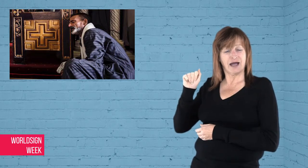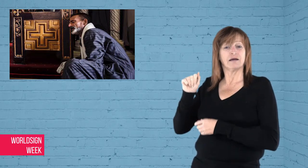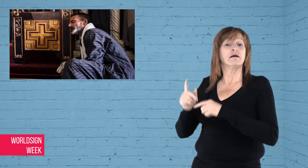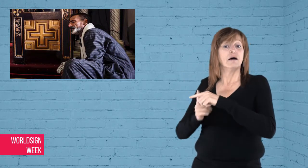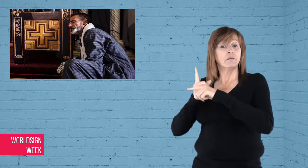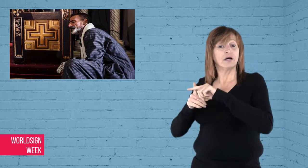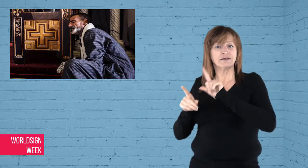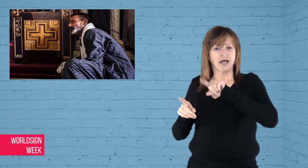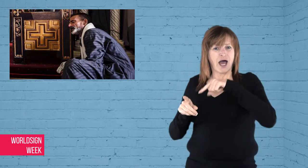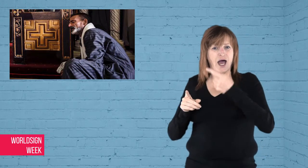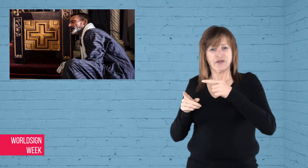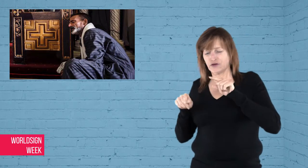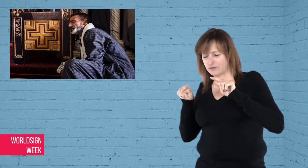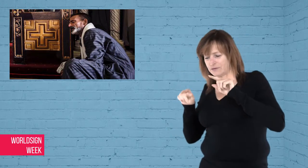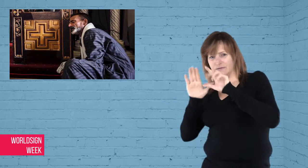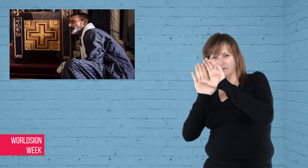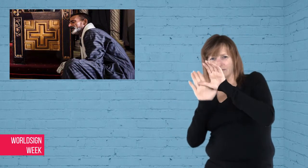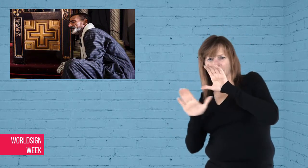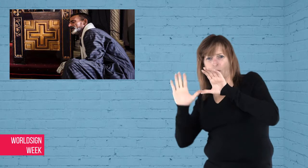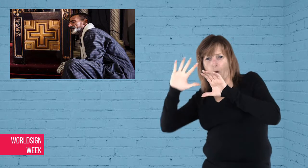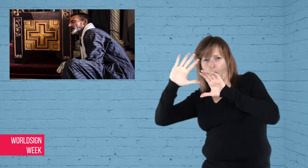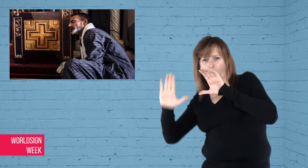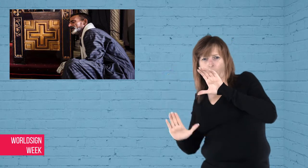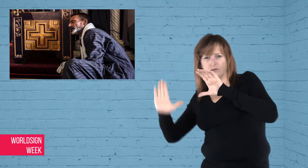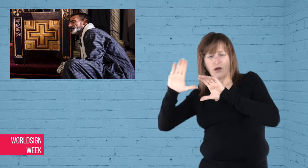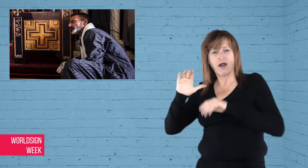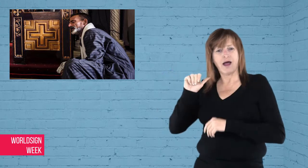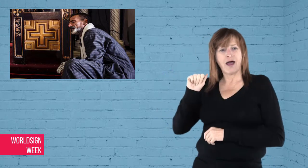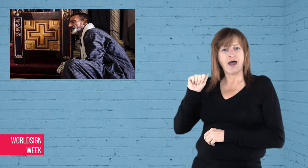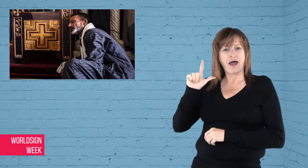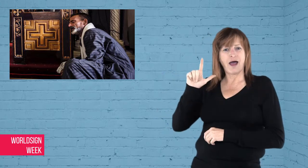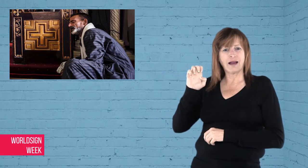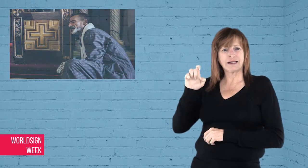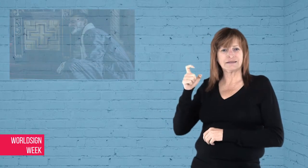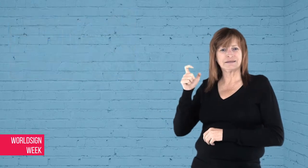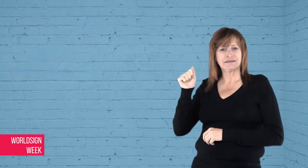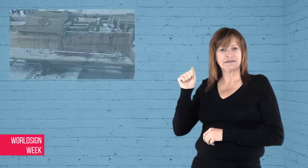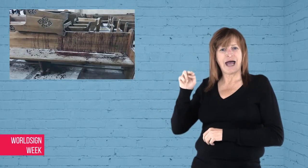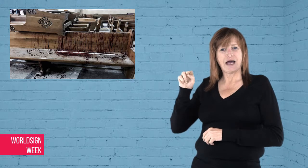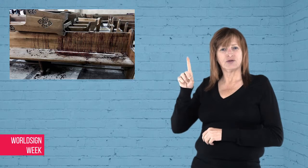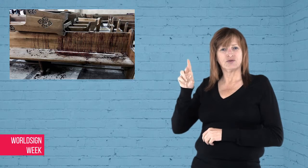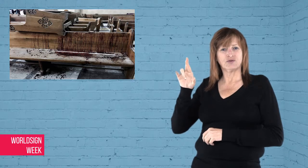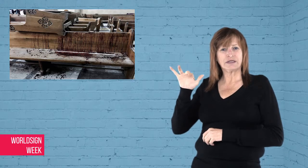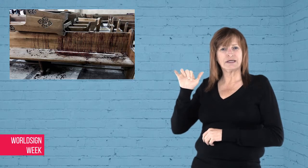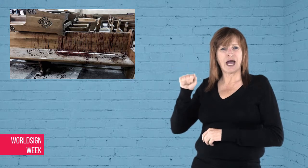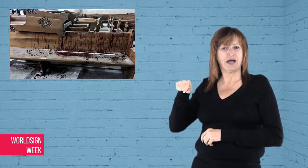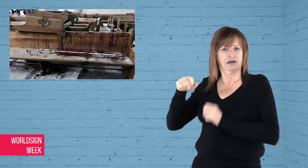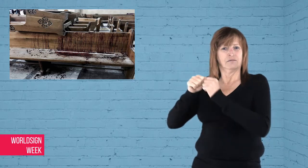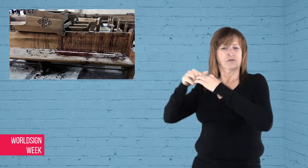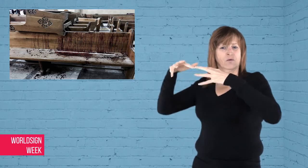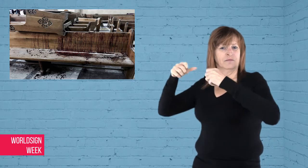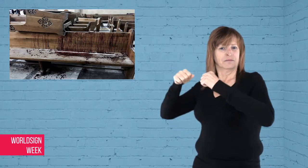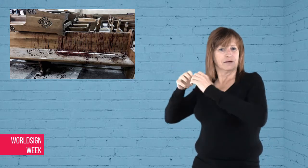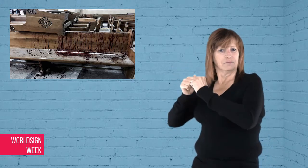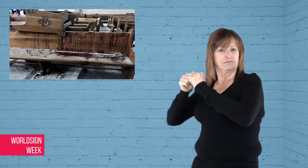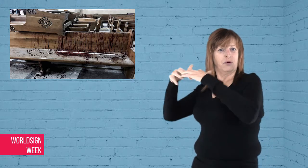nearby coastal city of Alexandria. Both bombings are the latest in a series